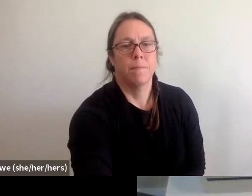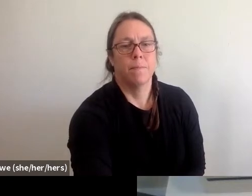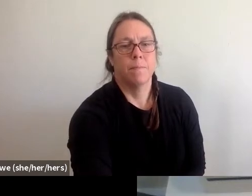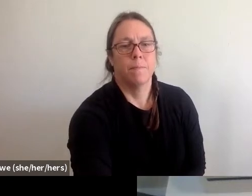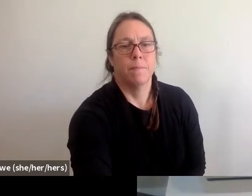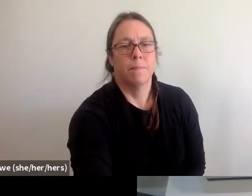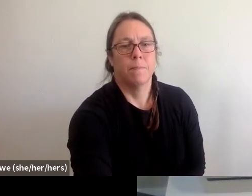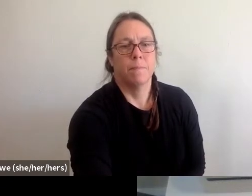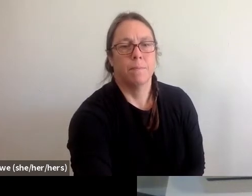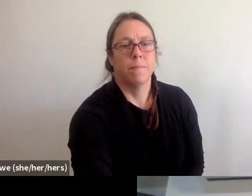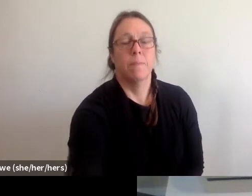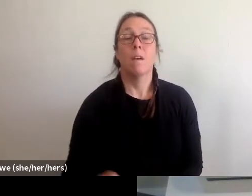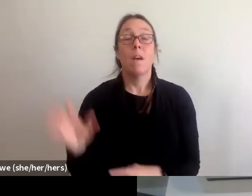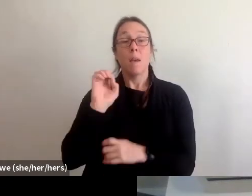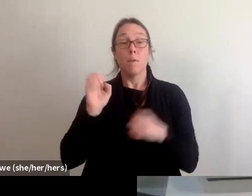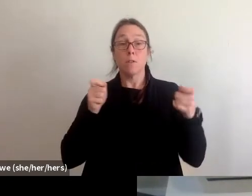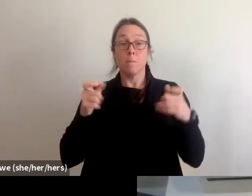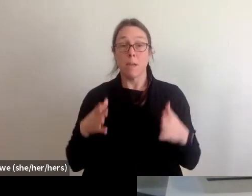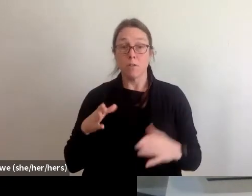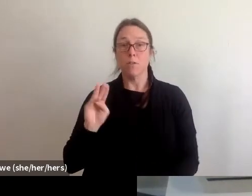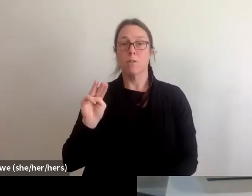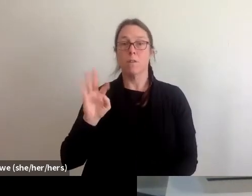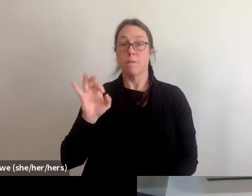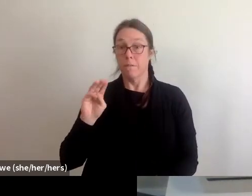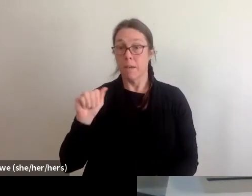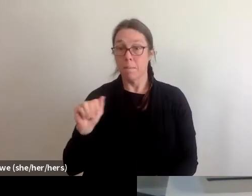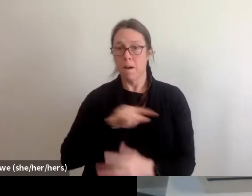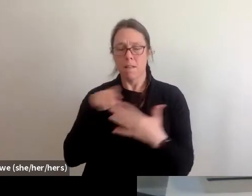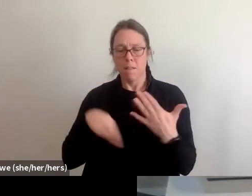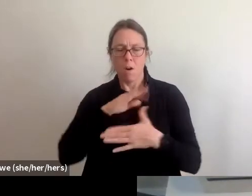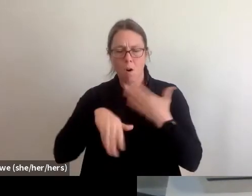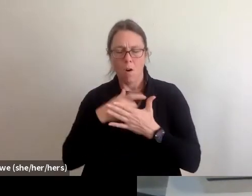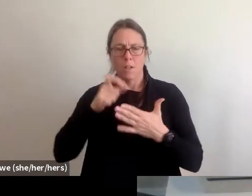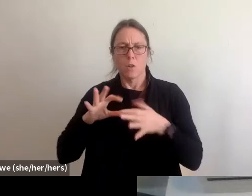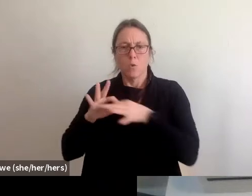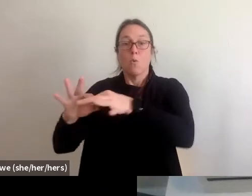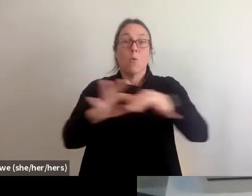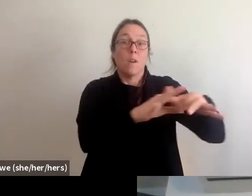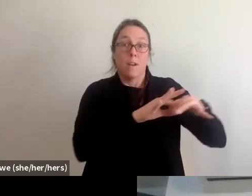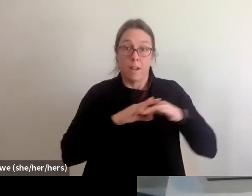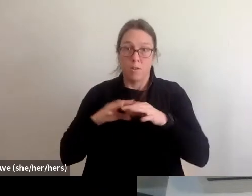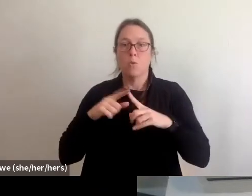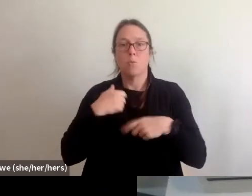a way to coordinate their response with those organizations to ensure that it's better because there really isn't